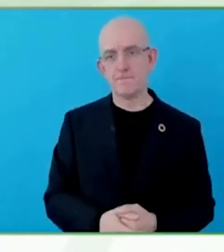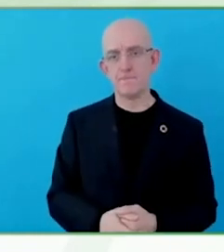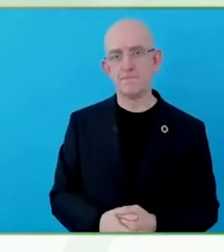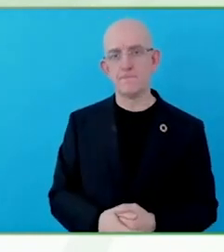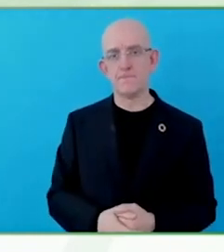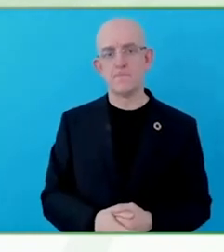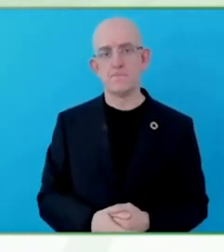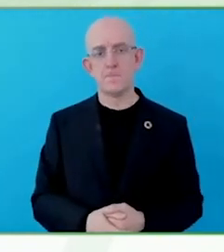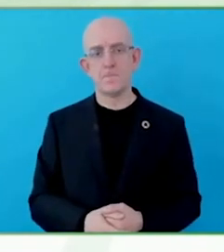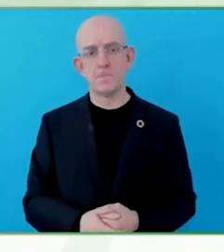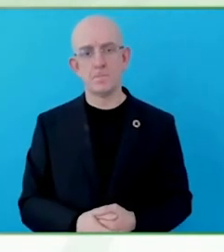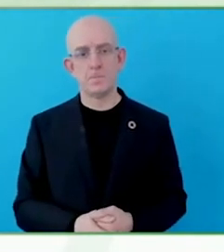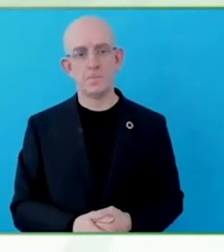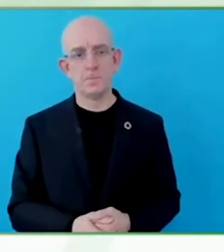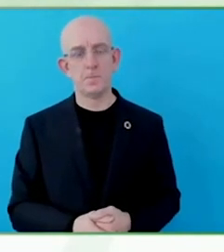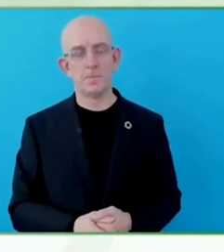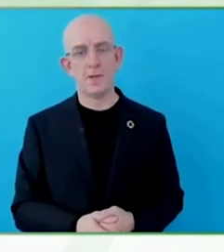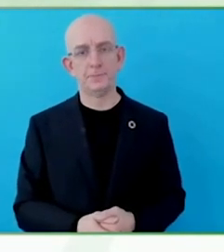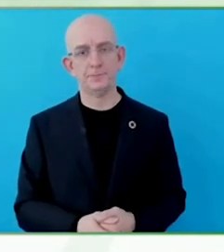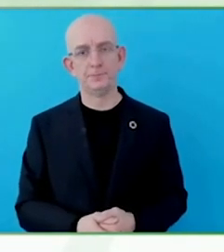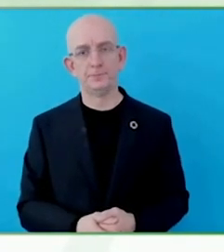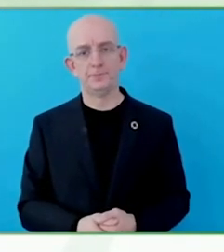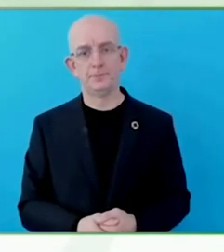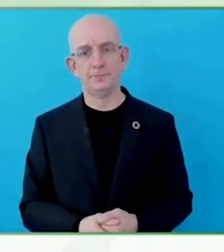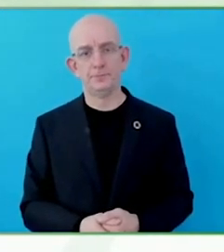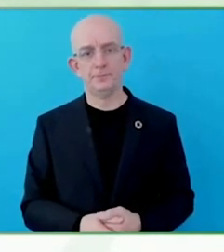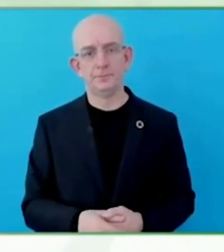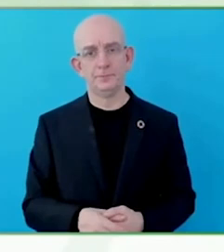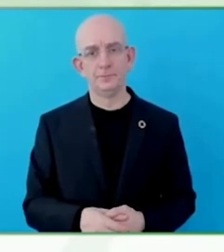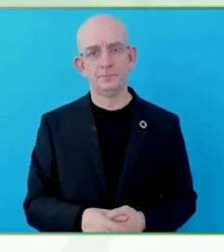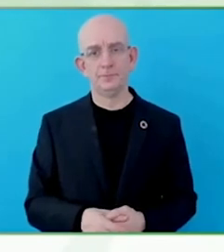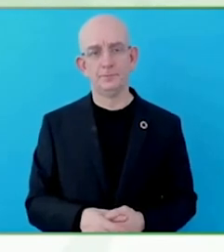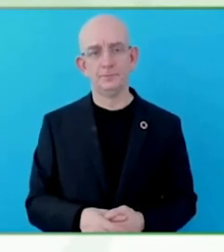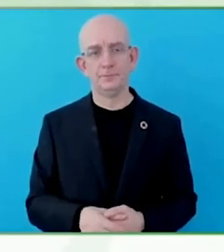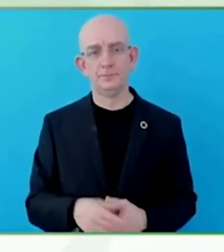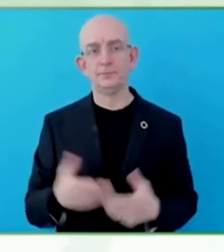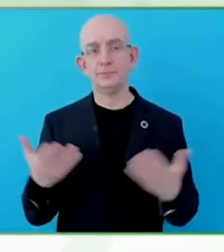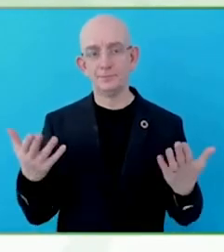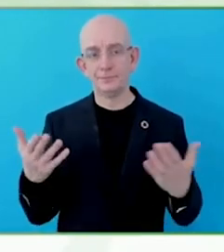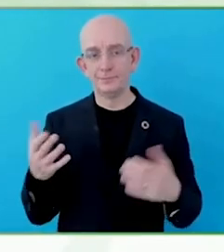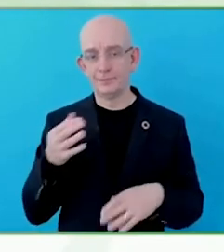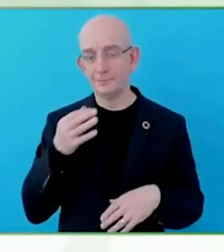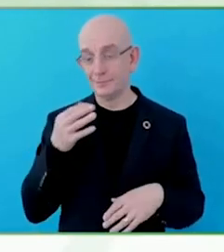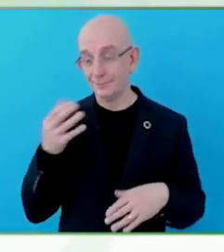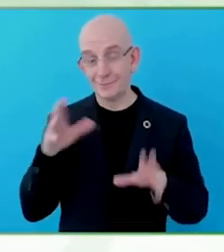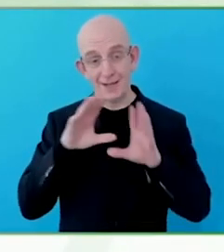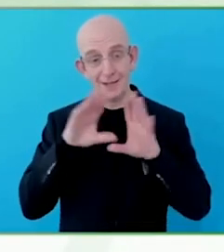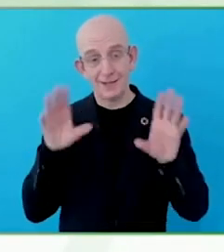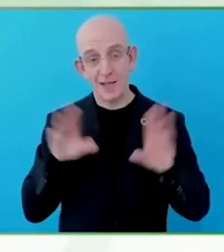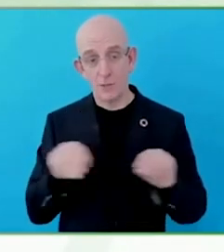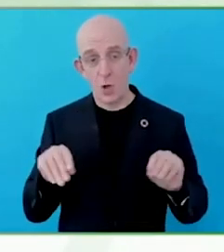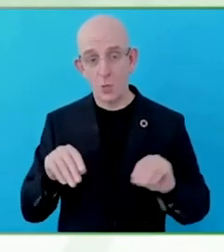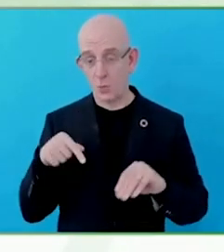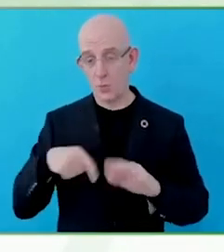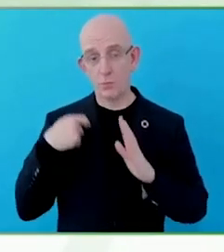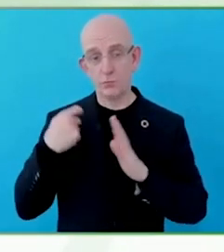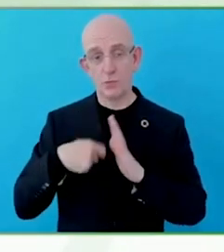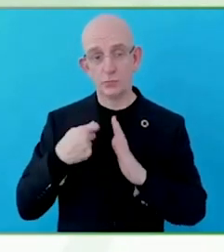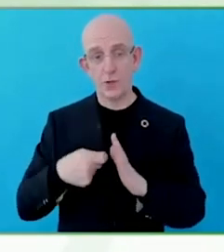to find new partners, to learn, to share. Thank you very much for joining us today.